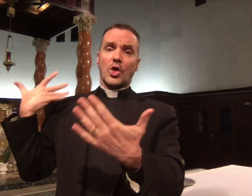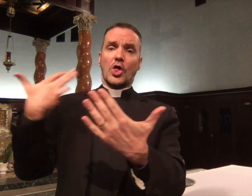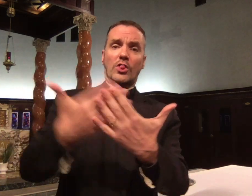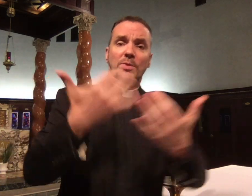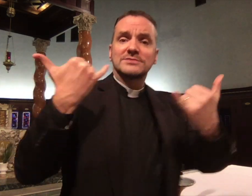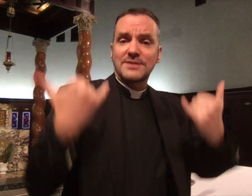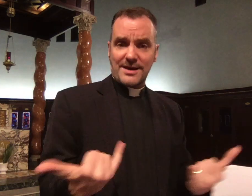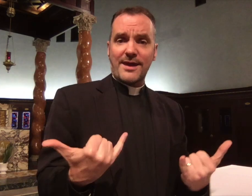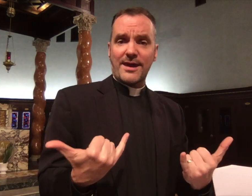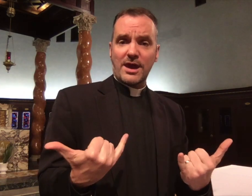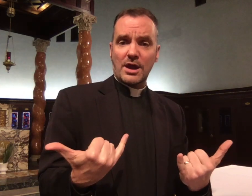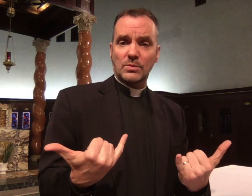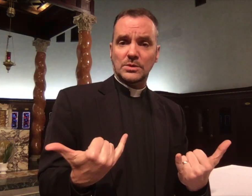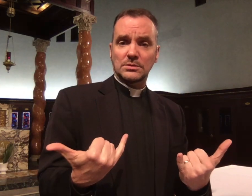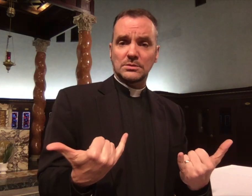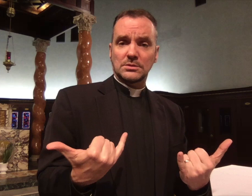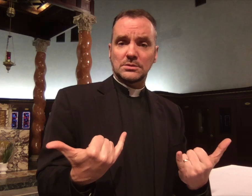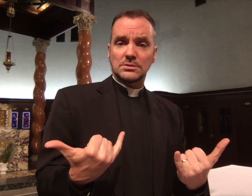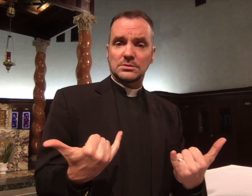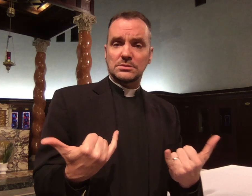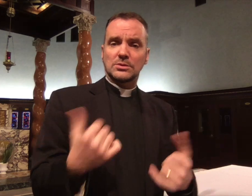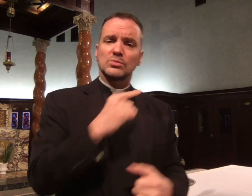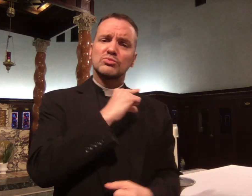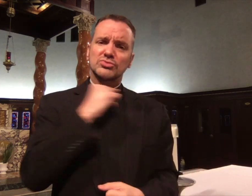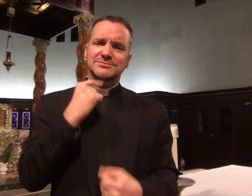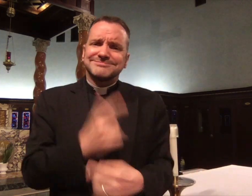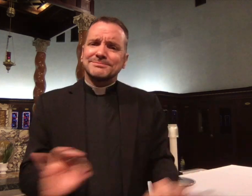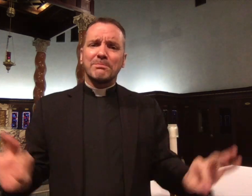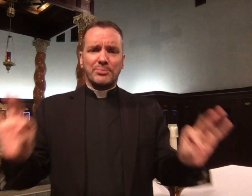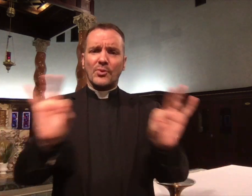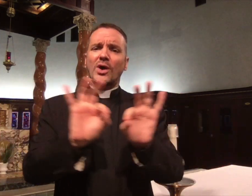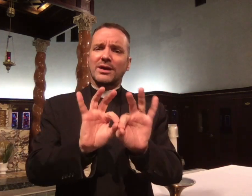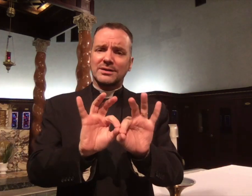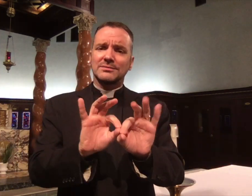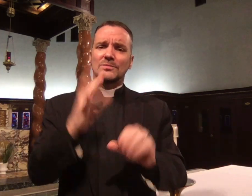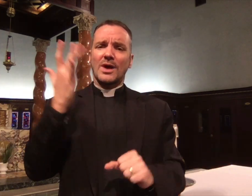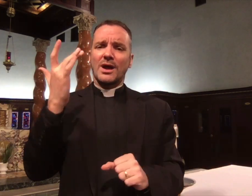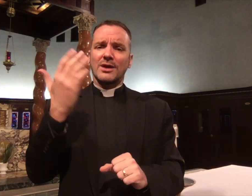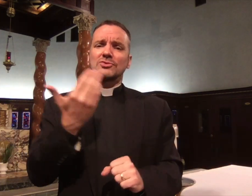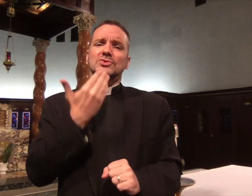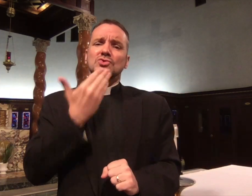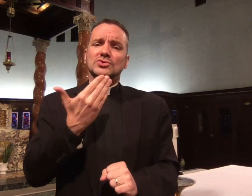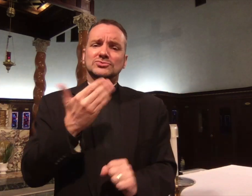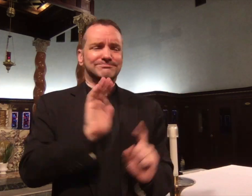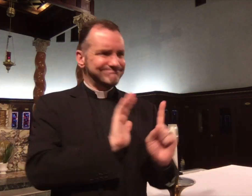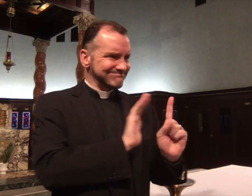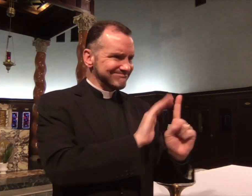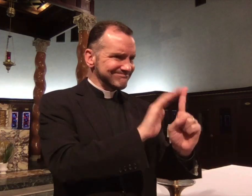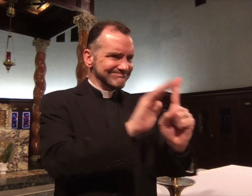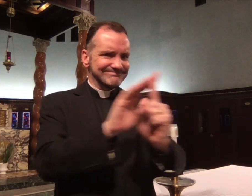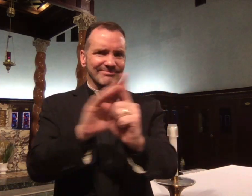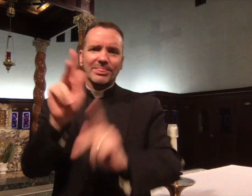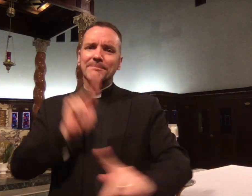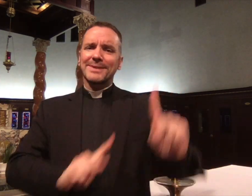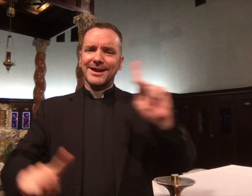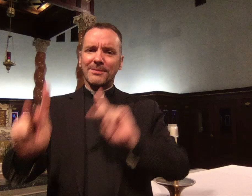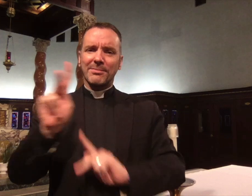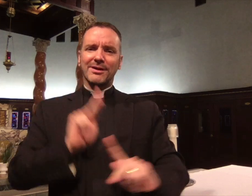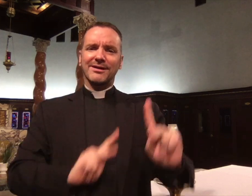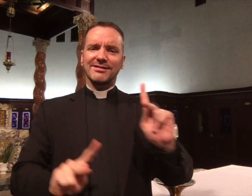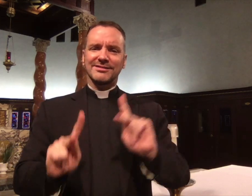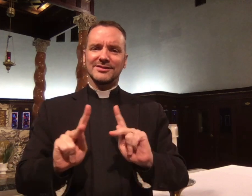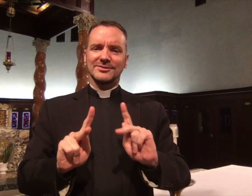Since that model was instituted, it continues to today. The priesthood is